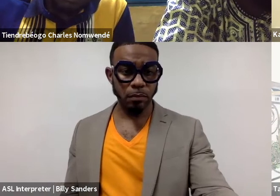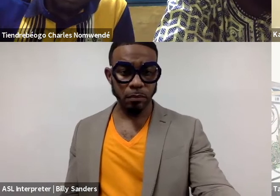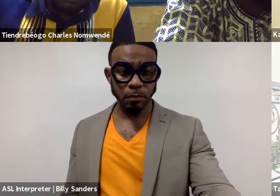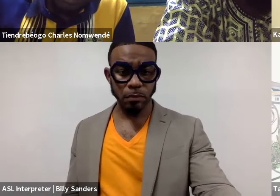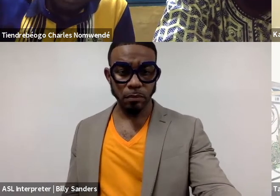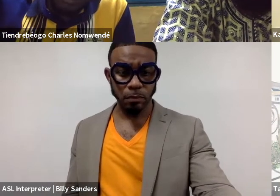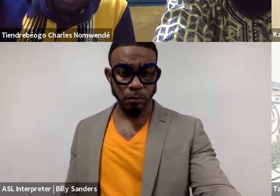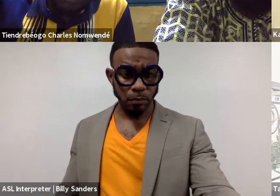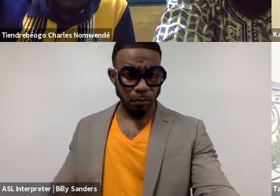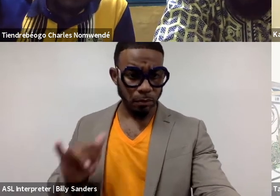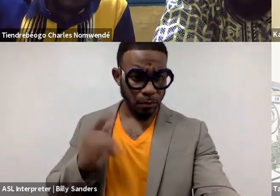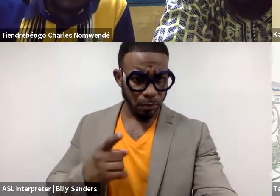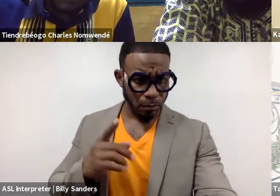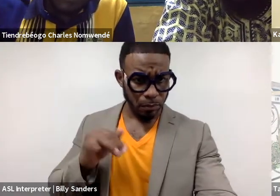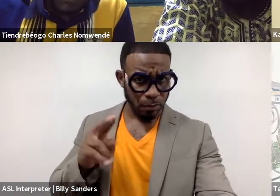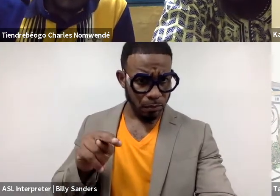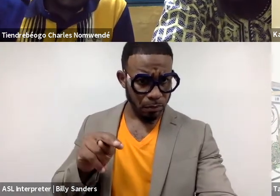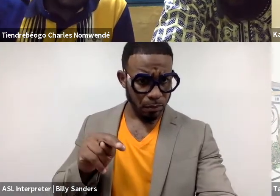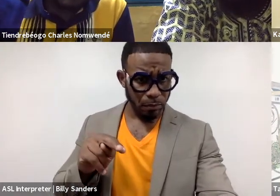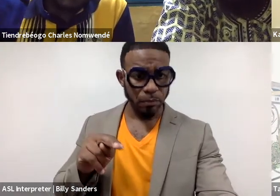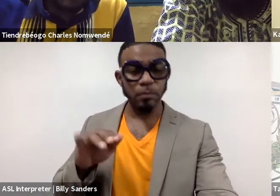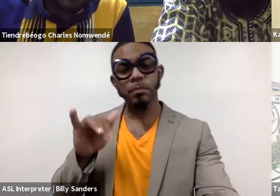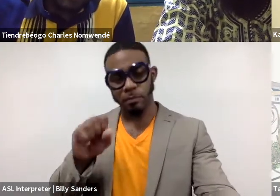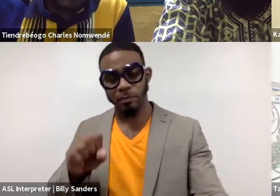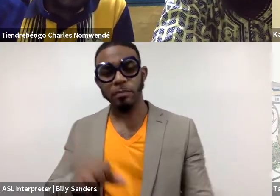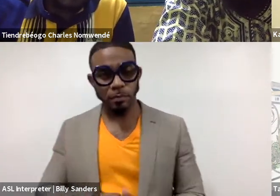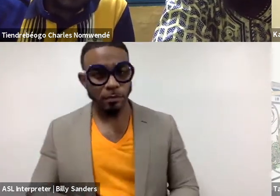Am I correct, Charles? (speaks French) Yes. Yes. Okay. Exactly.